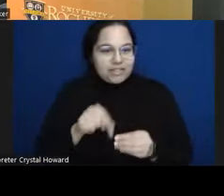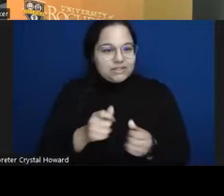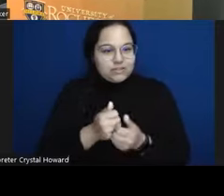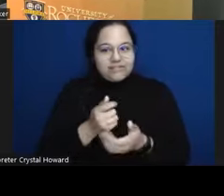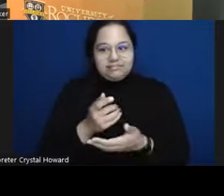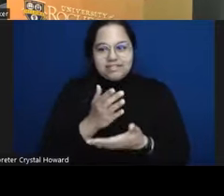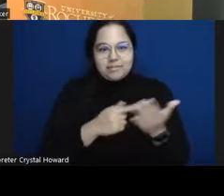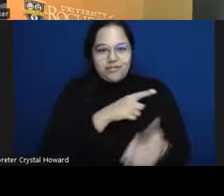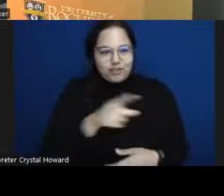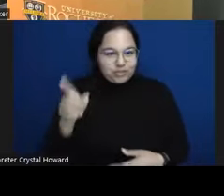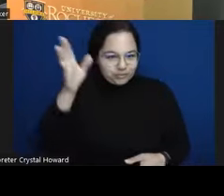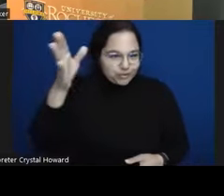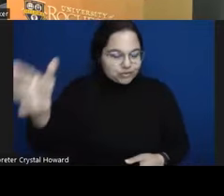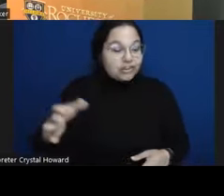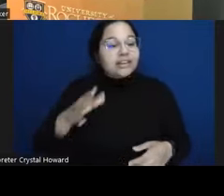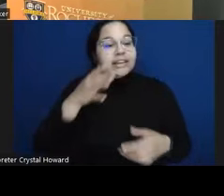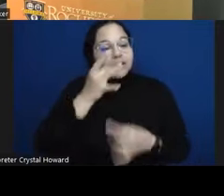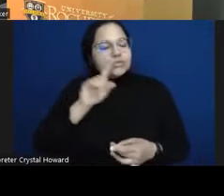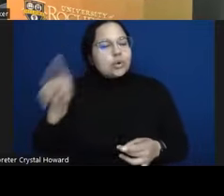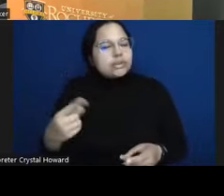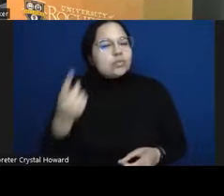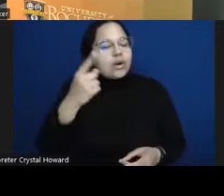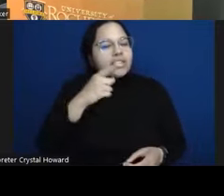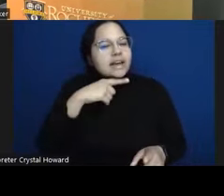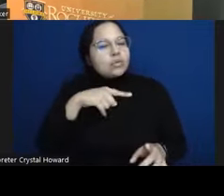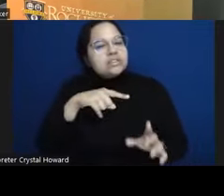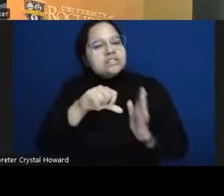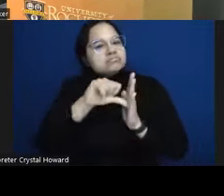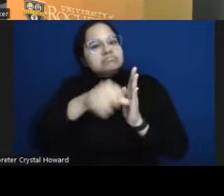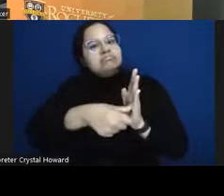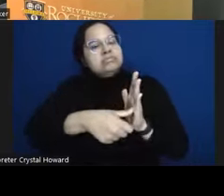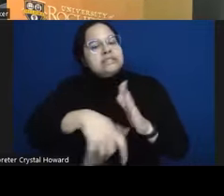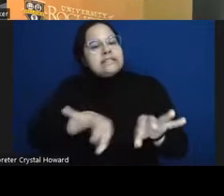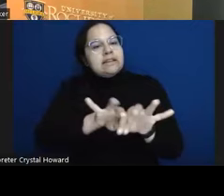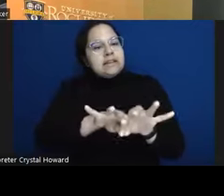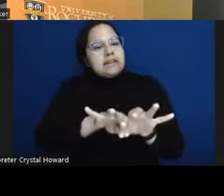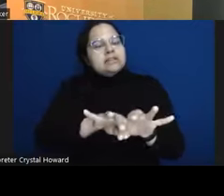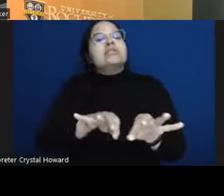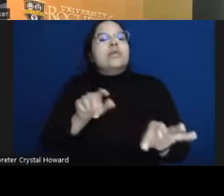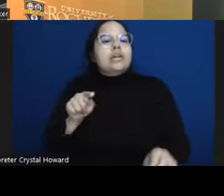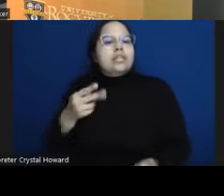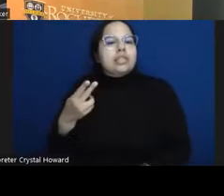significant but uh quite significant change was specific to thed belonging not loneliness